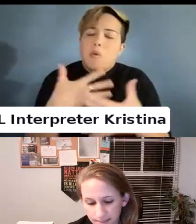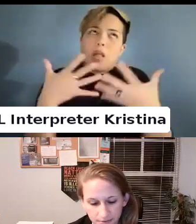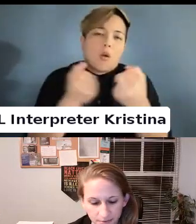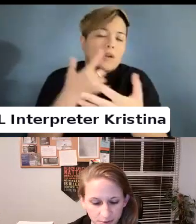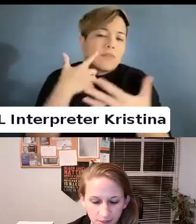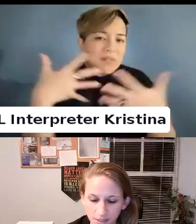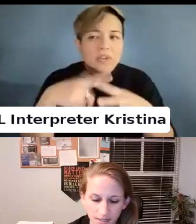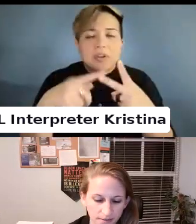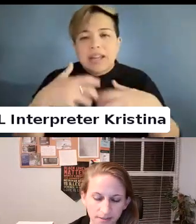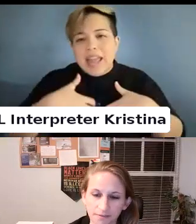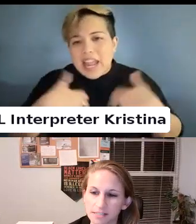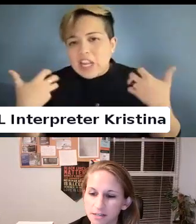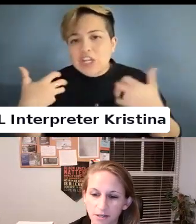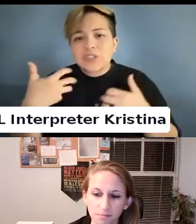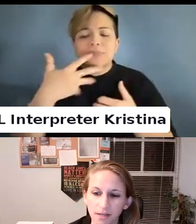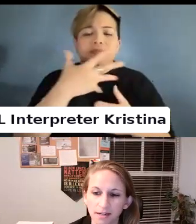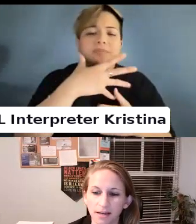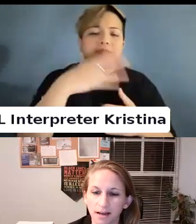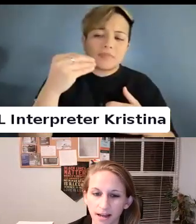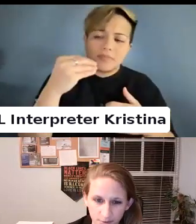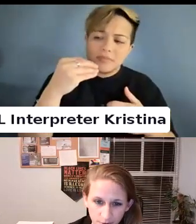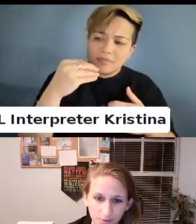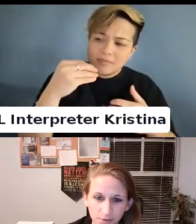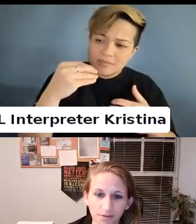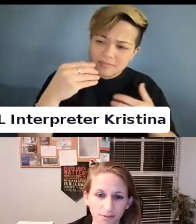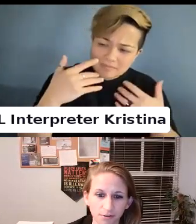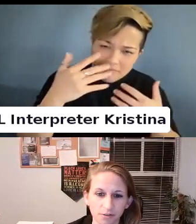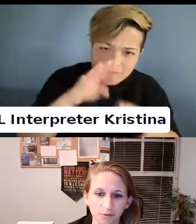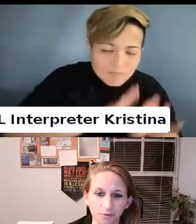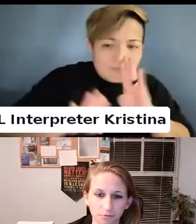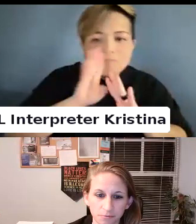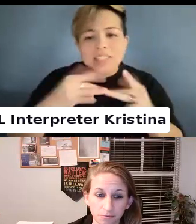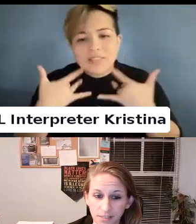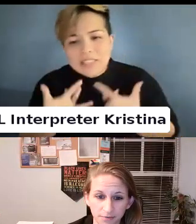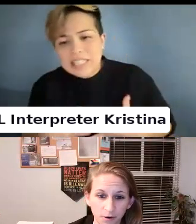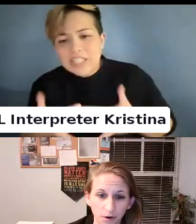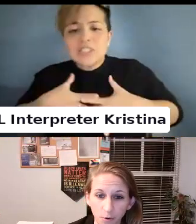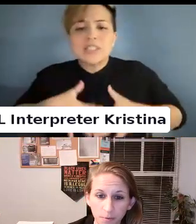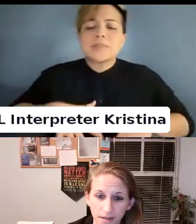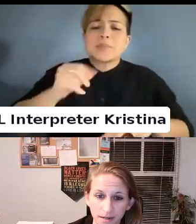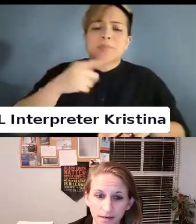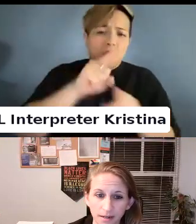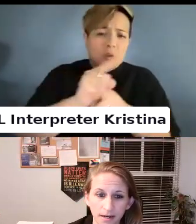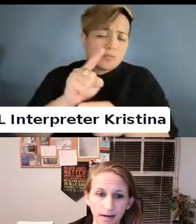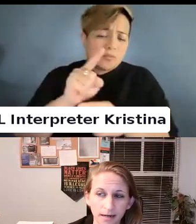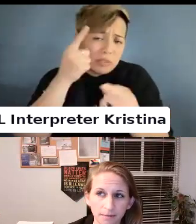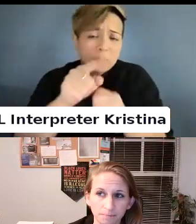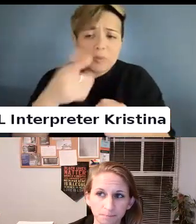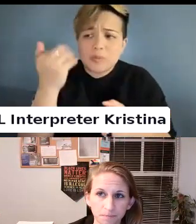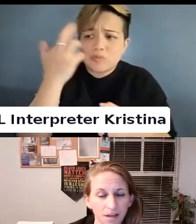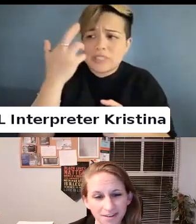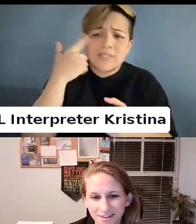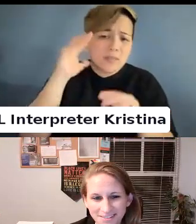But I agree with you that there is also reason for hope and.